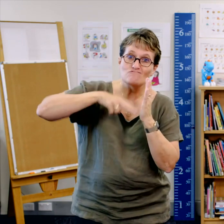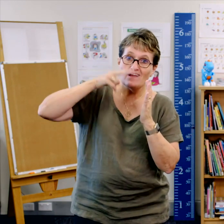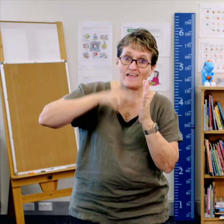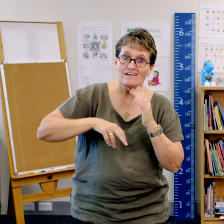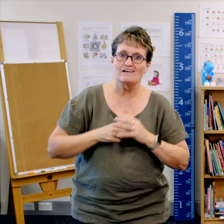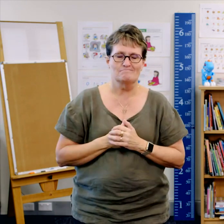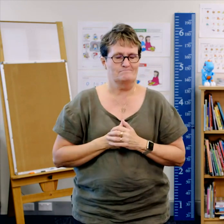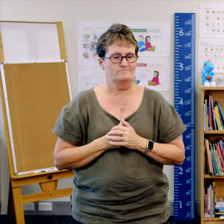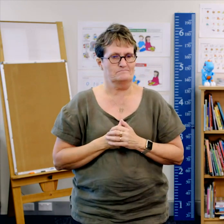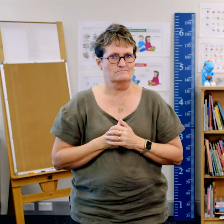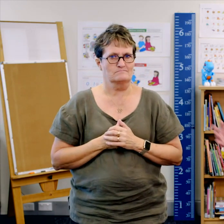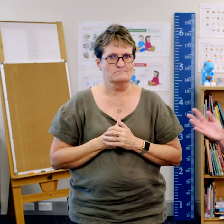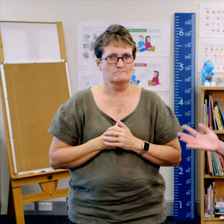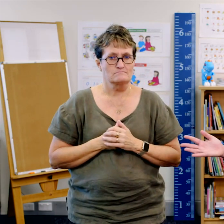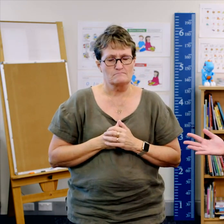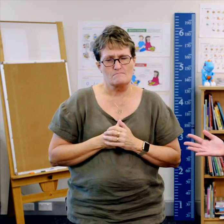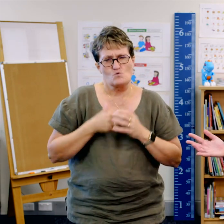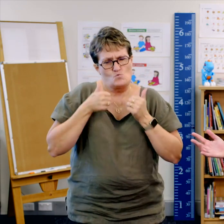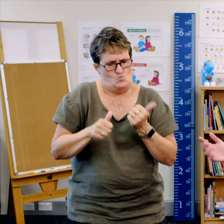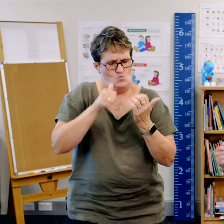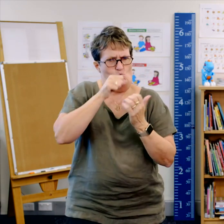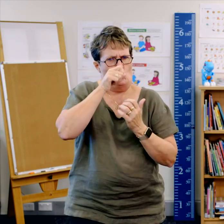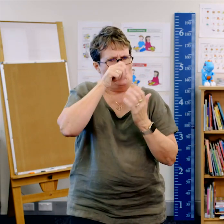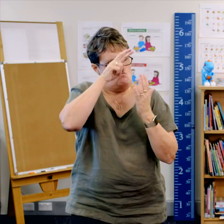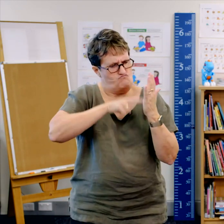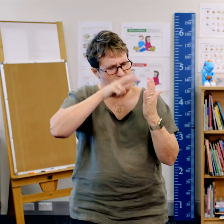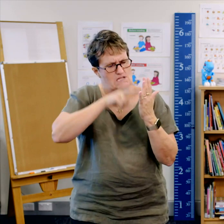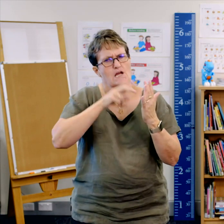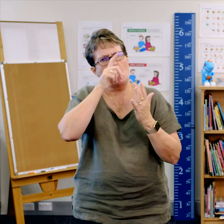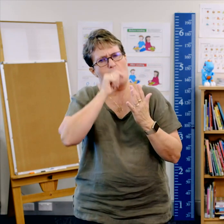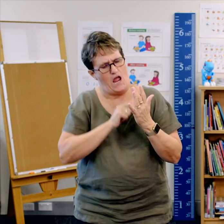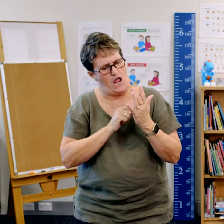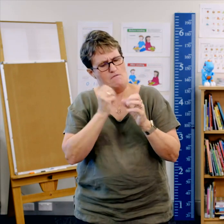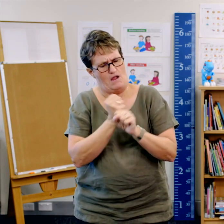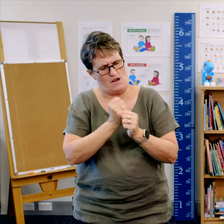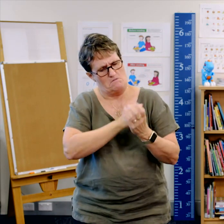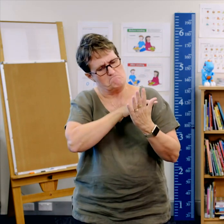Good readers use a range of strategies to help them make sense of what they read.